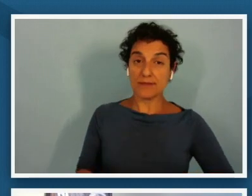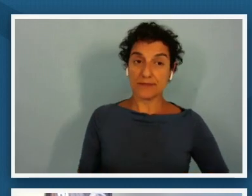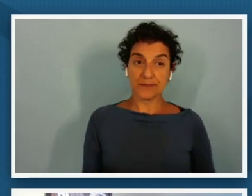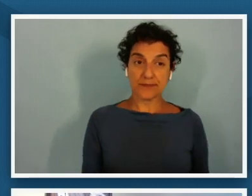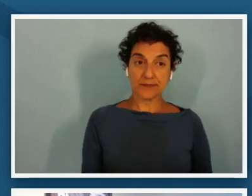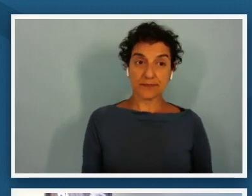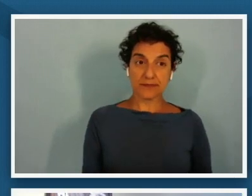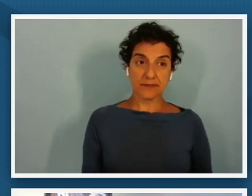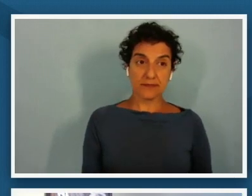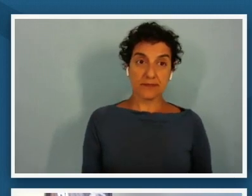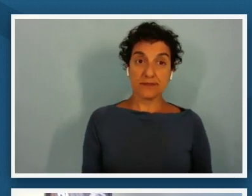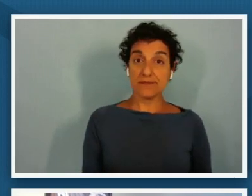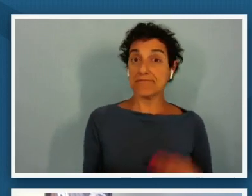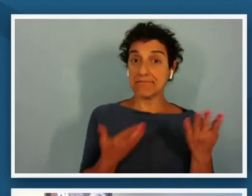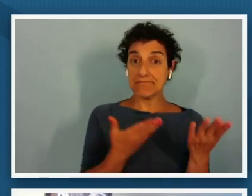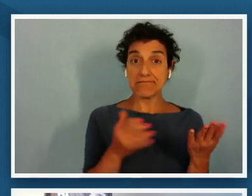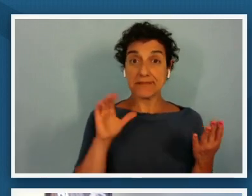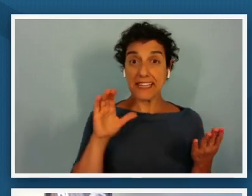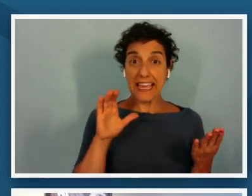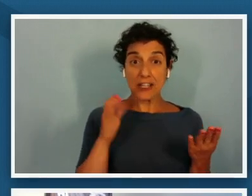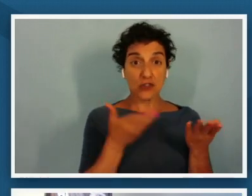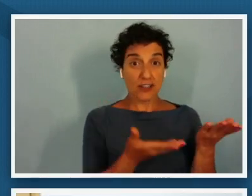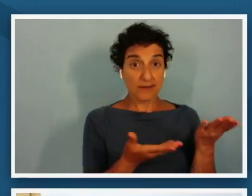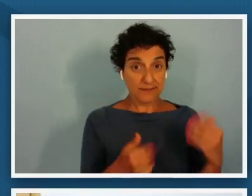what are you thinking kendra